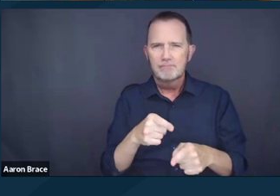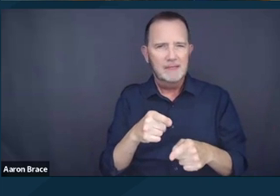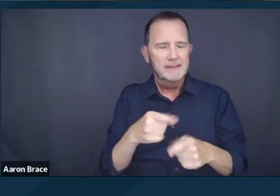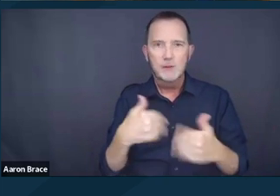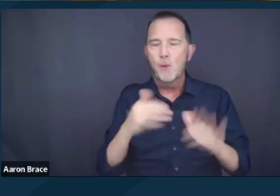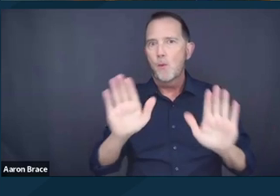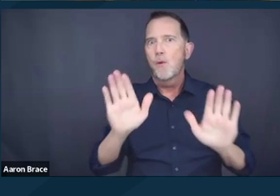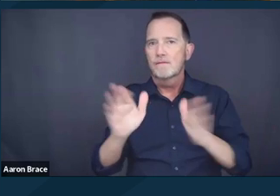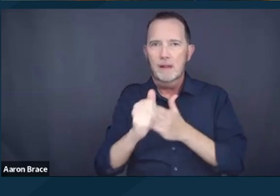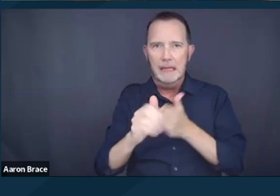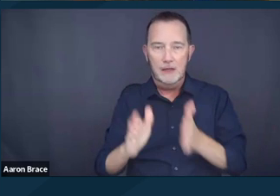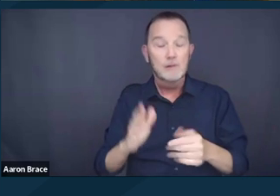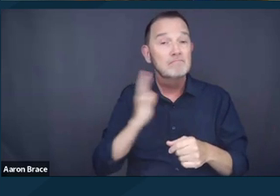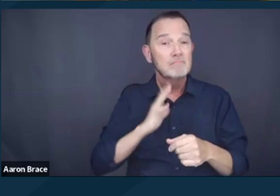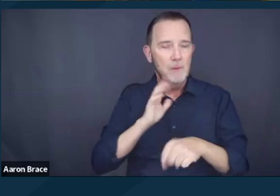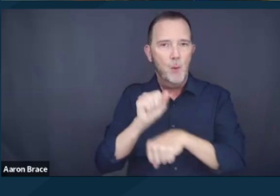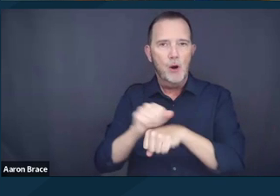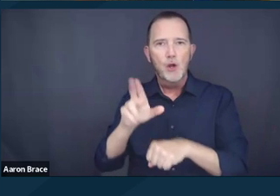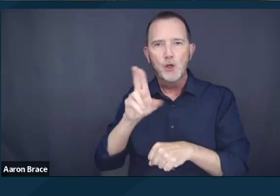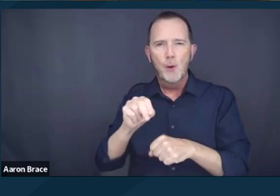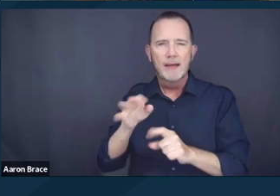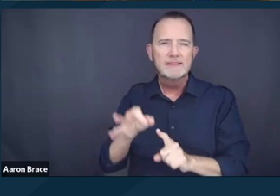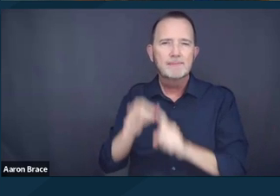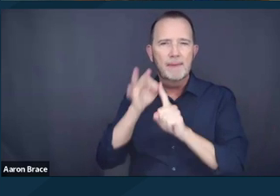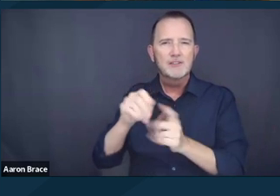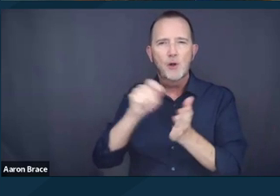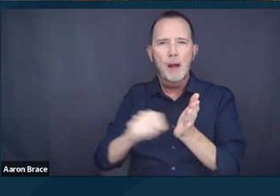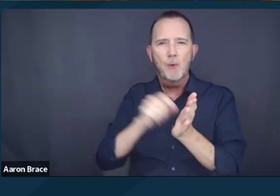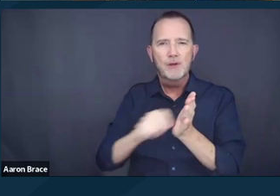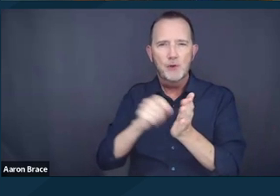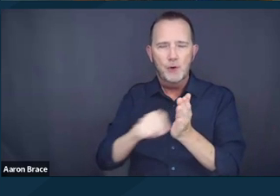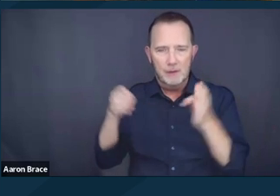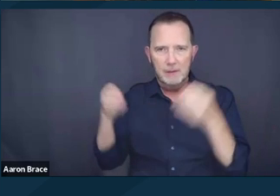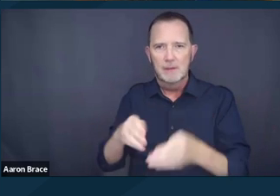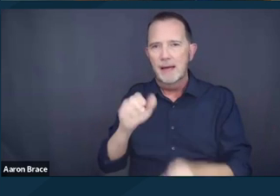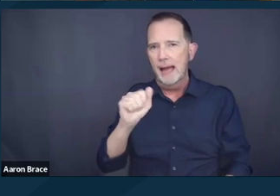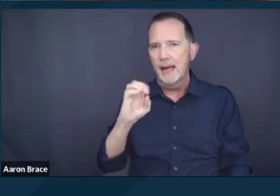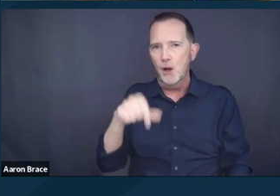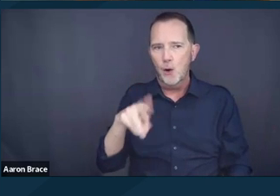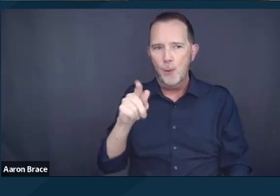as the former UN Special Rapporteur on Adequate Housing, Ms. Farha states that